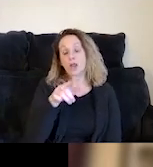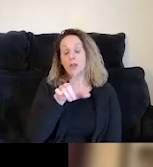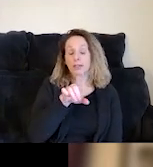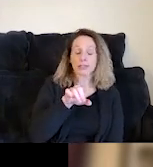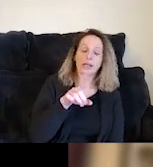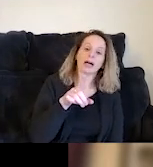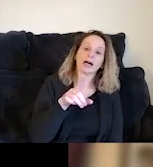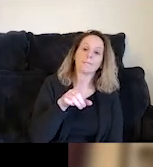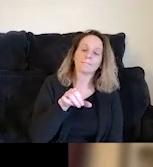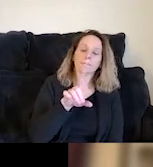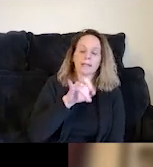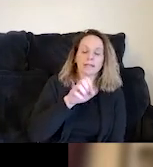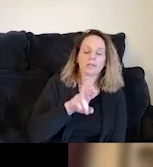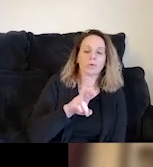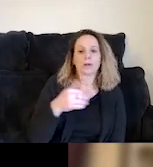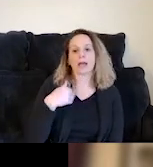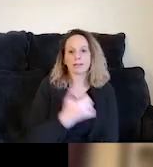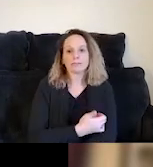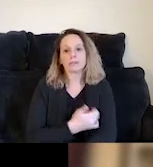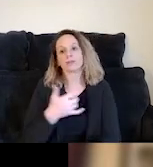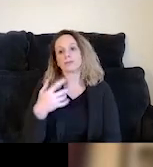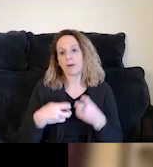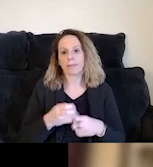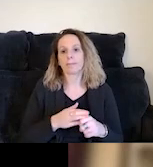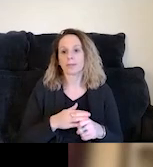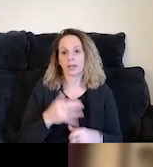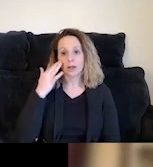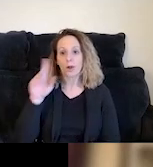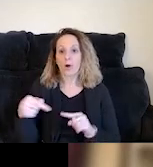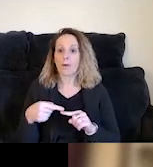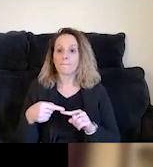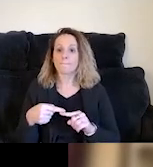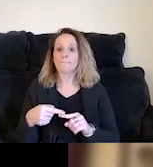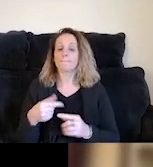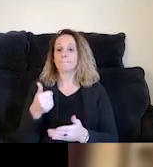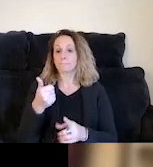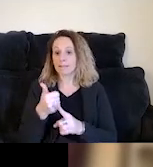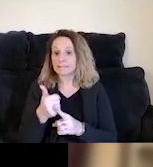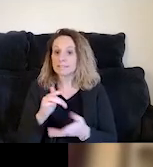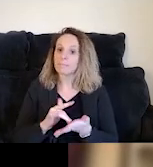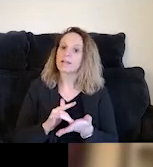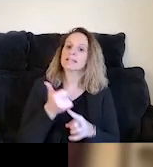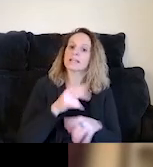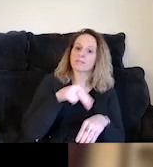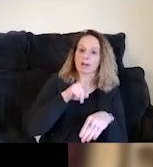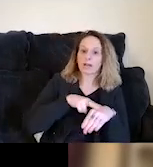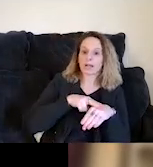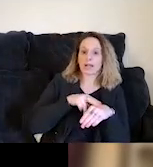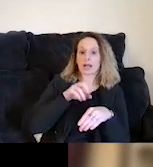which as we know is most frequently they're not aware to self-medicate, self-regulate, and cope with trauma.